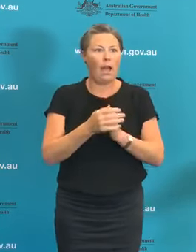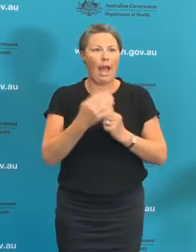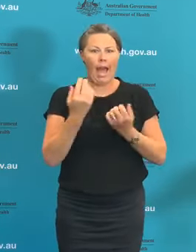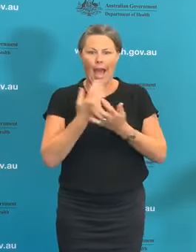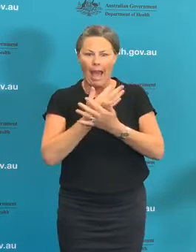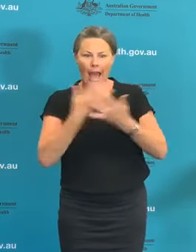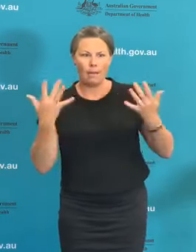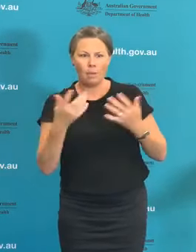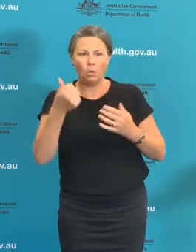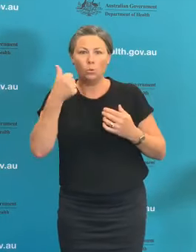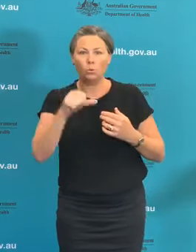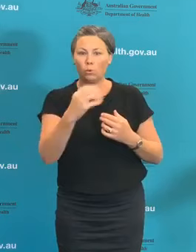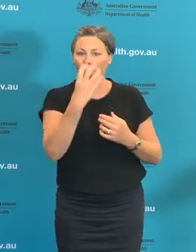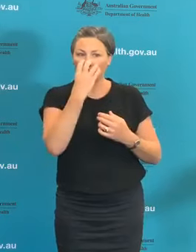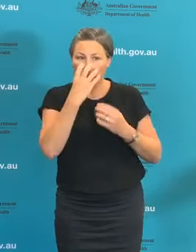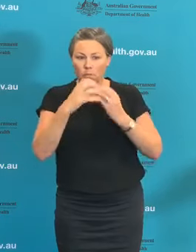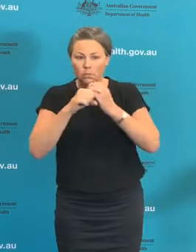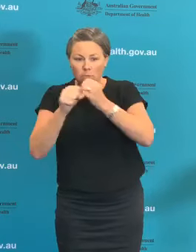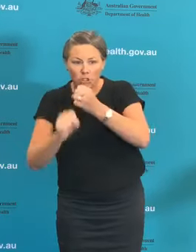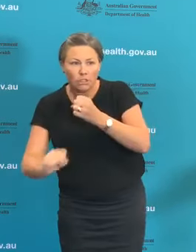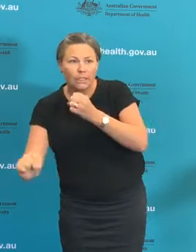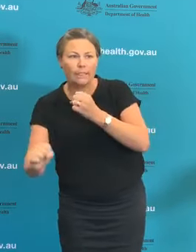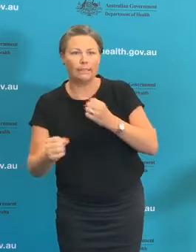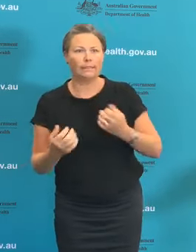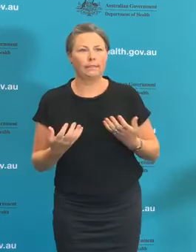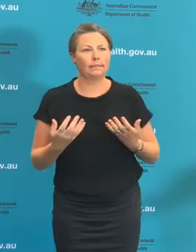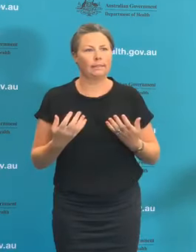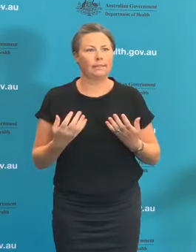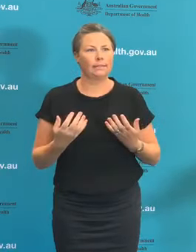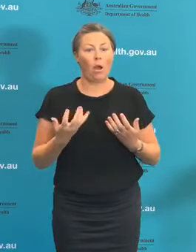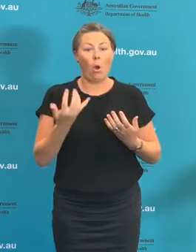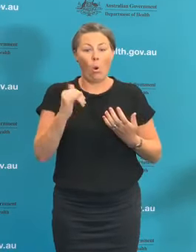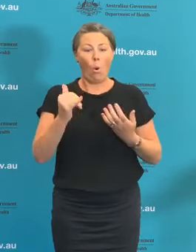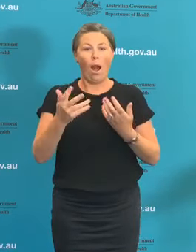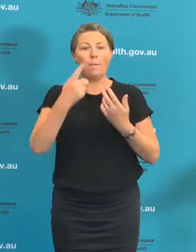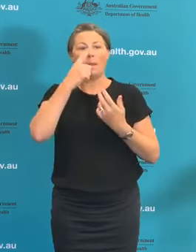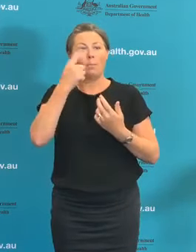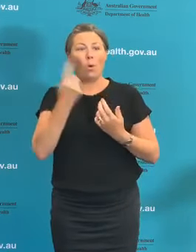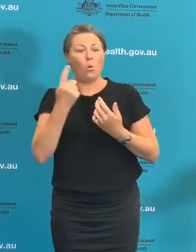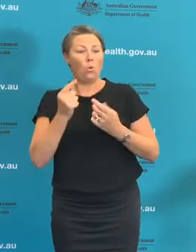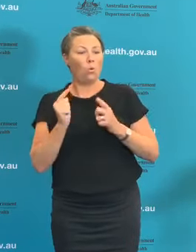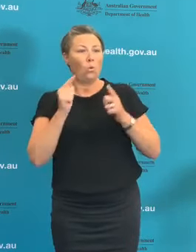occupied by patients with COVID and also non-COVID related conditions.